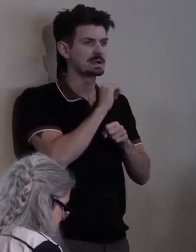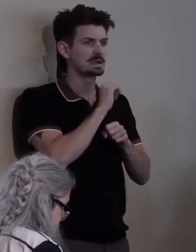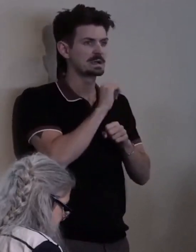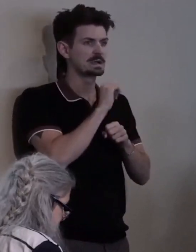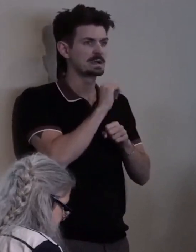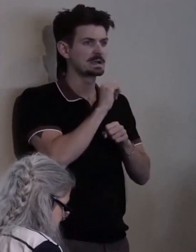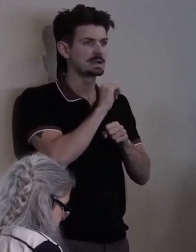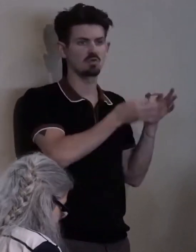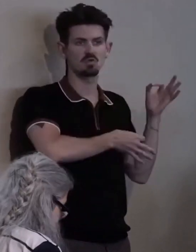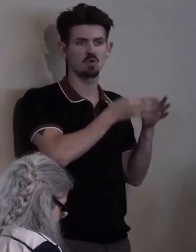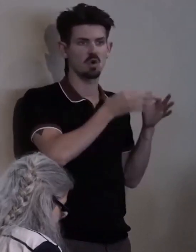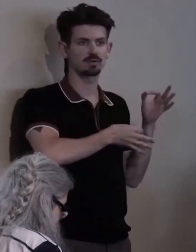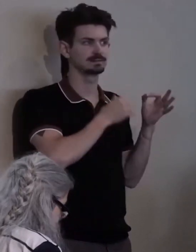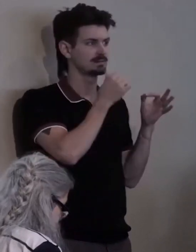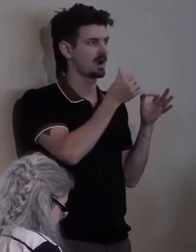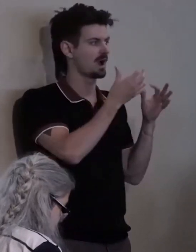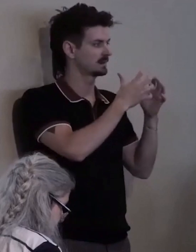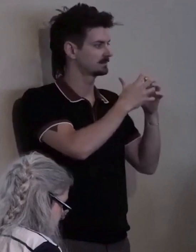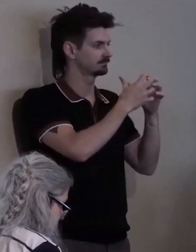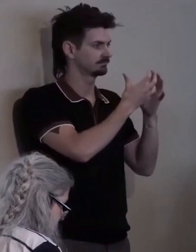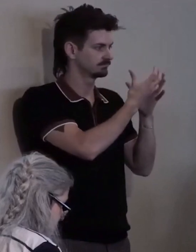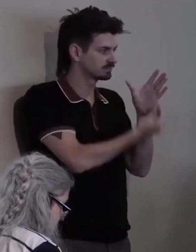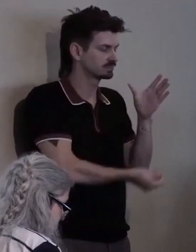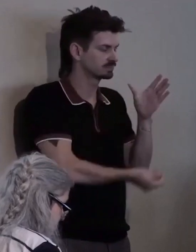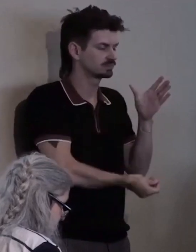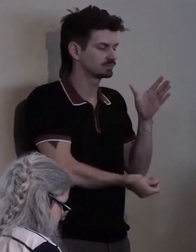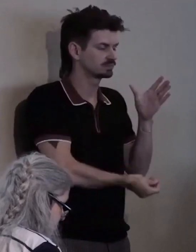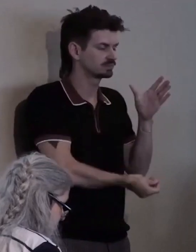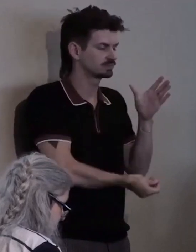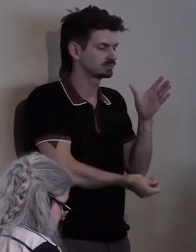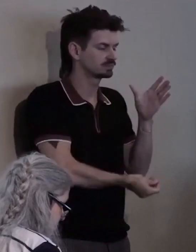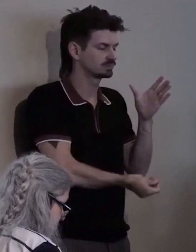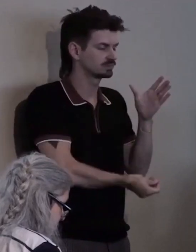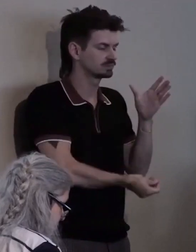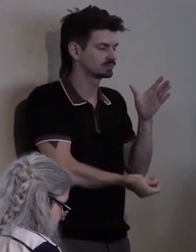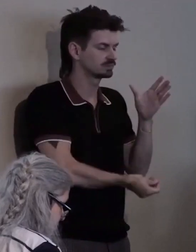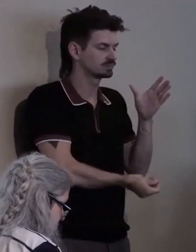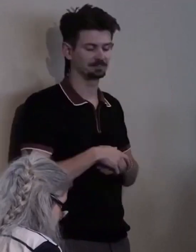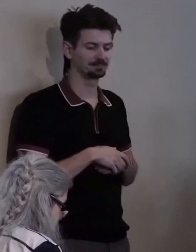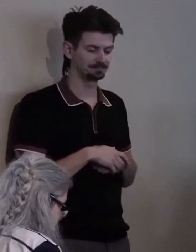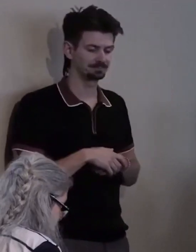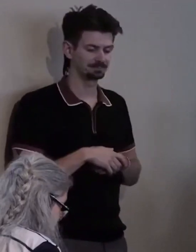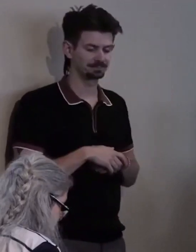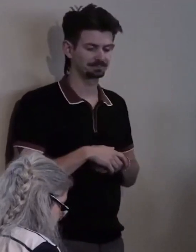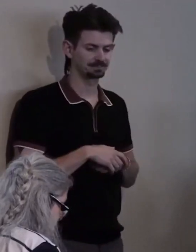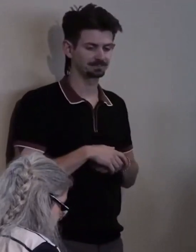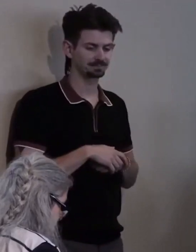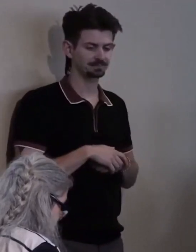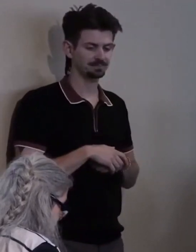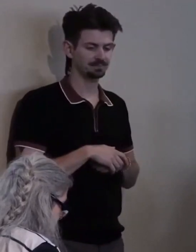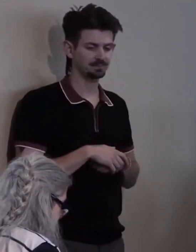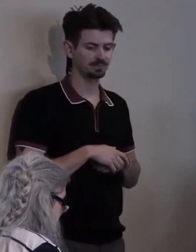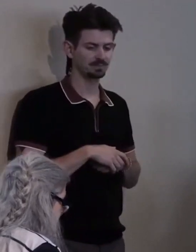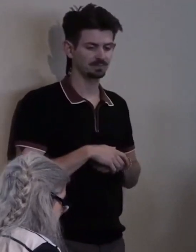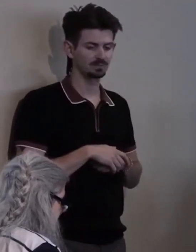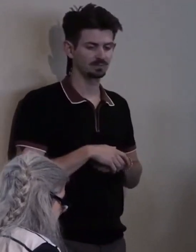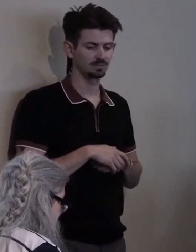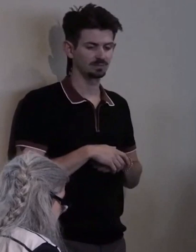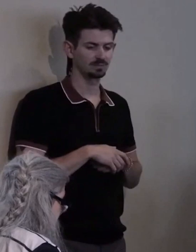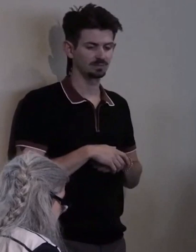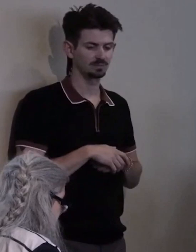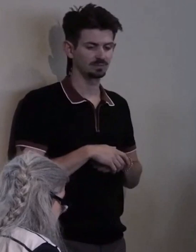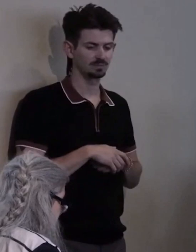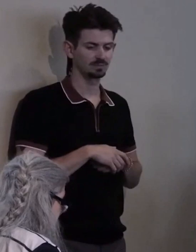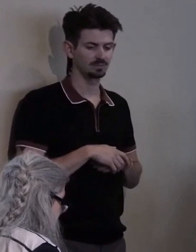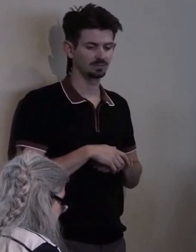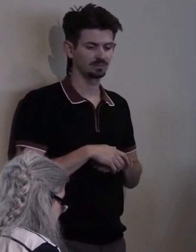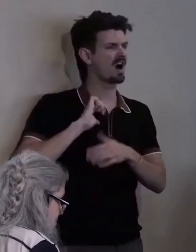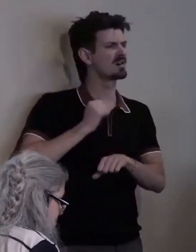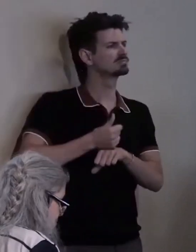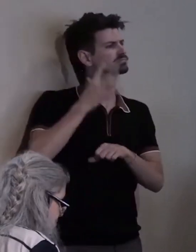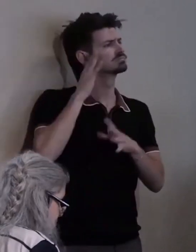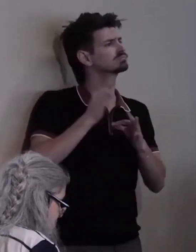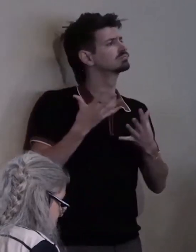We all know now how quickly something we thought was settled law can be taken away.